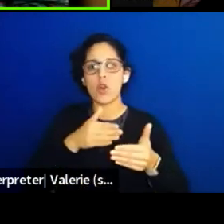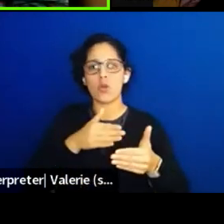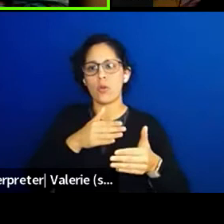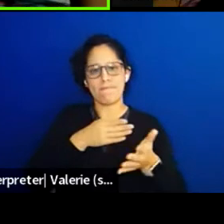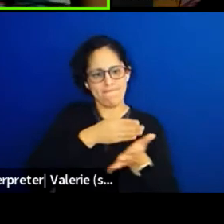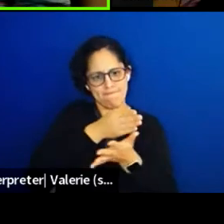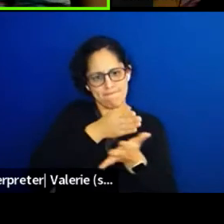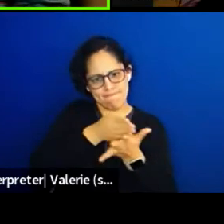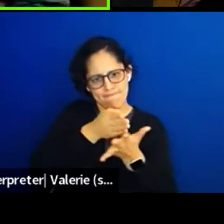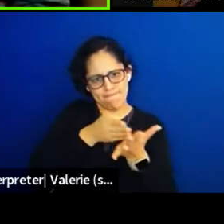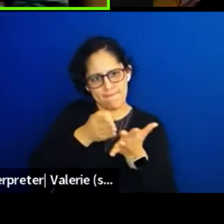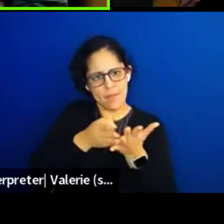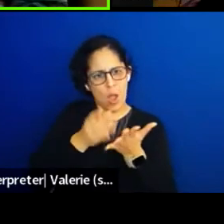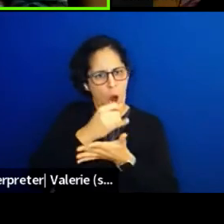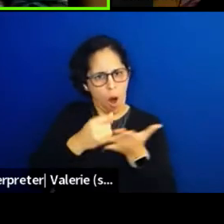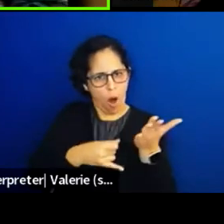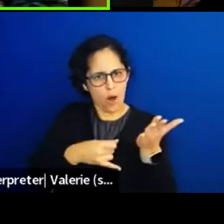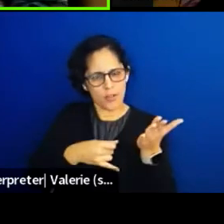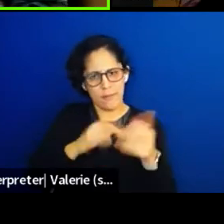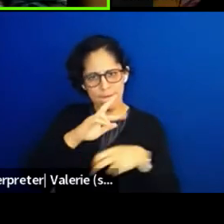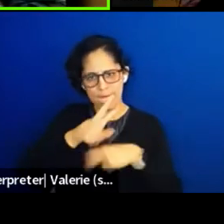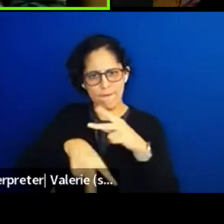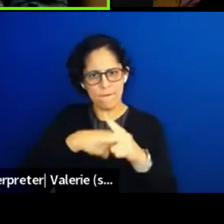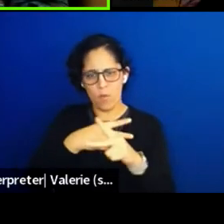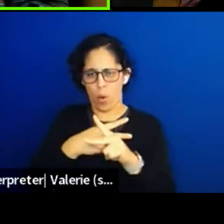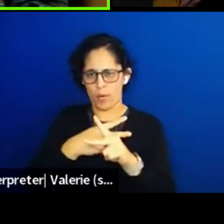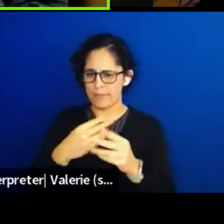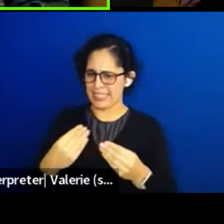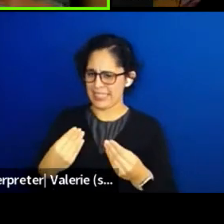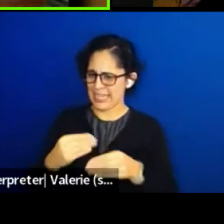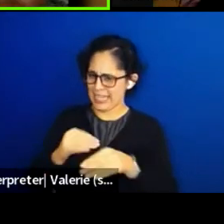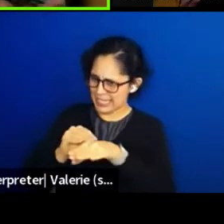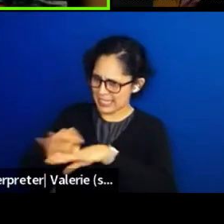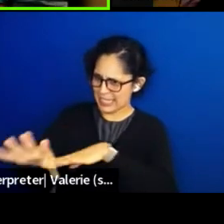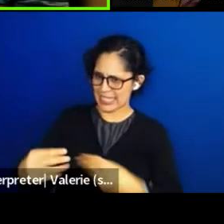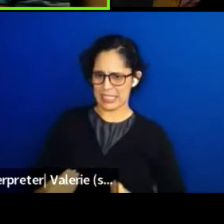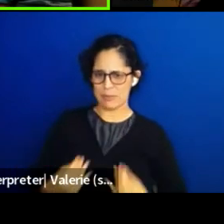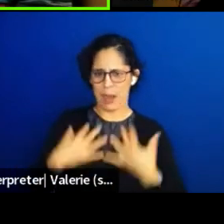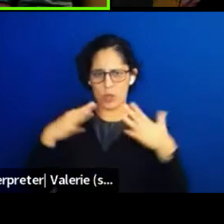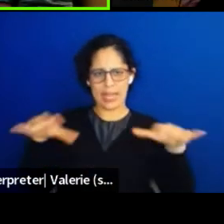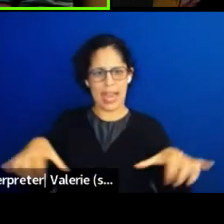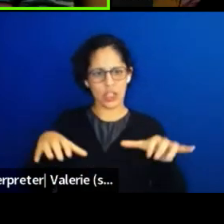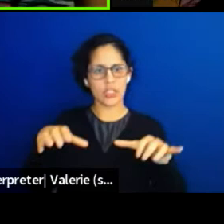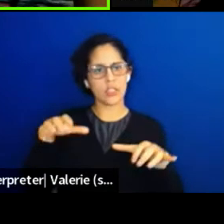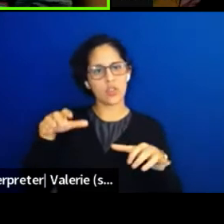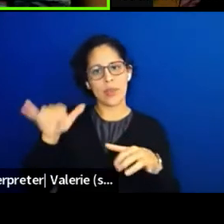I think that's one of the great things that culture and how I use that in my work too.